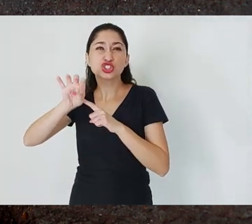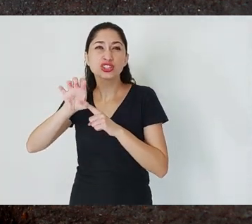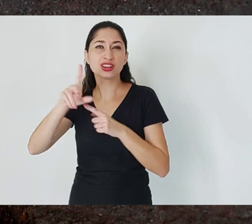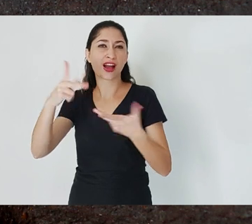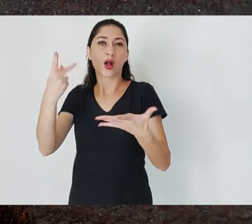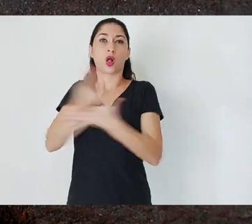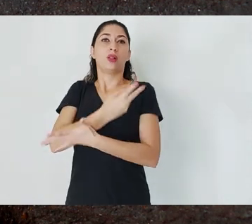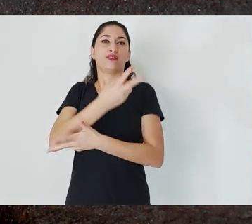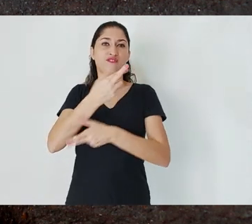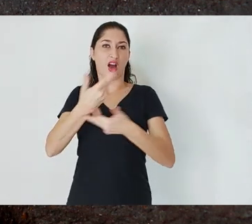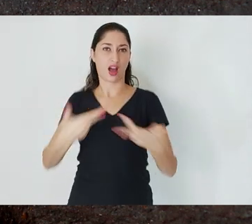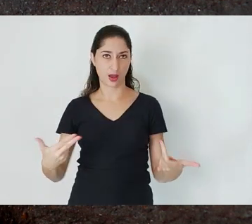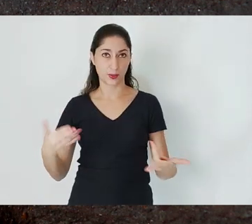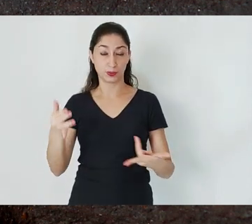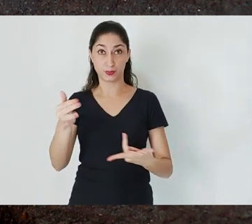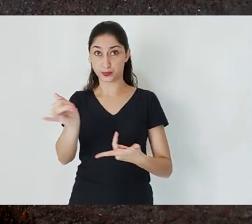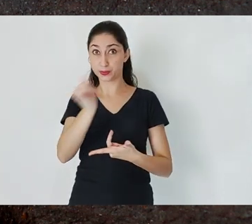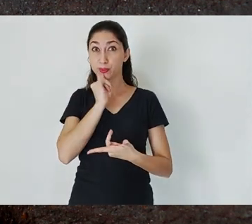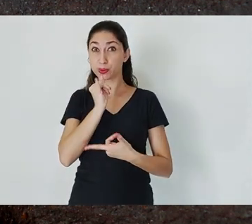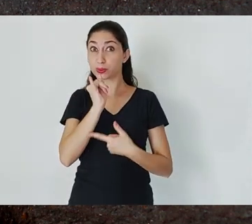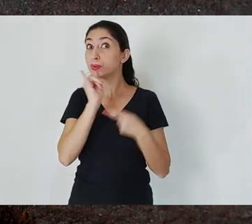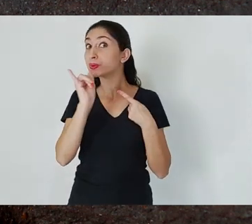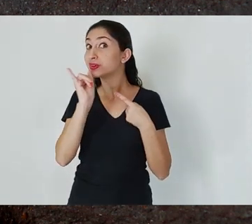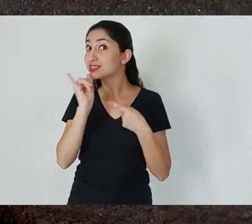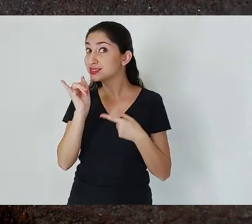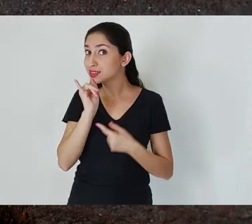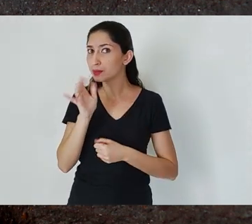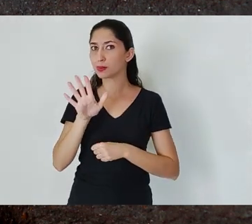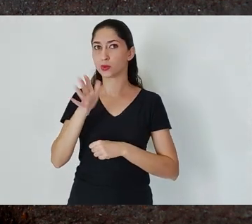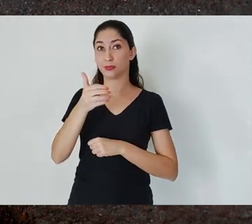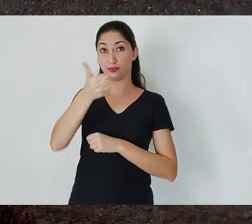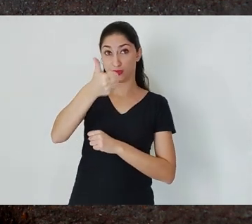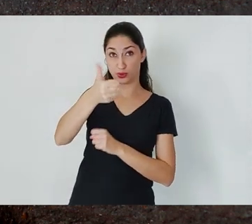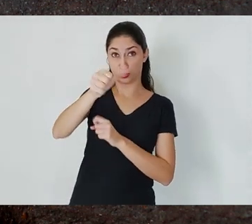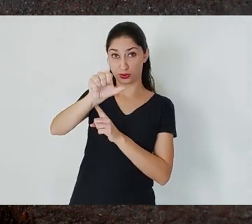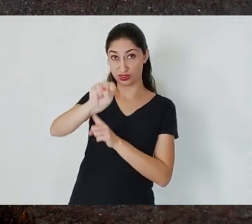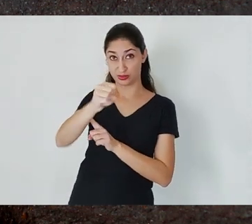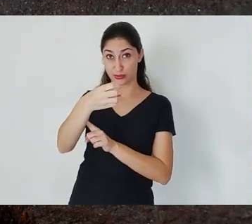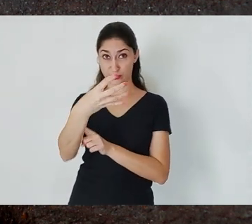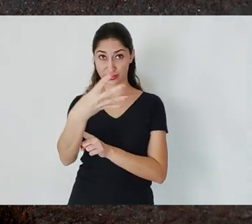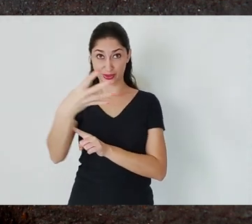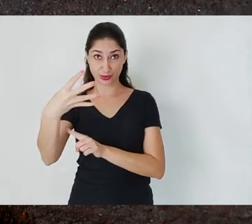A remarkable example happened in 1844